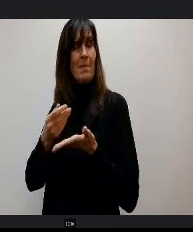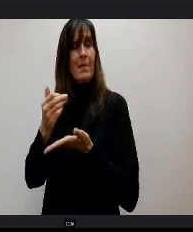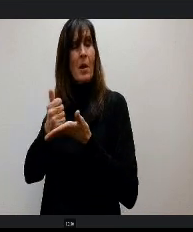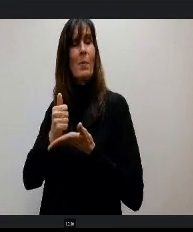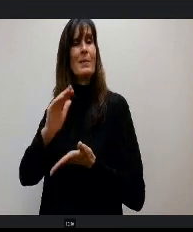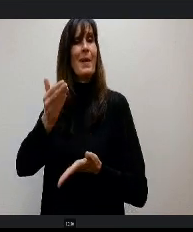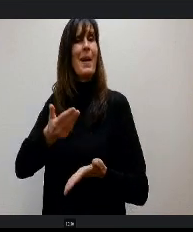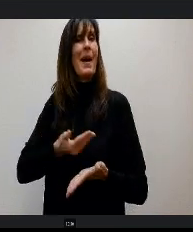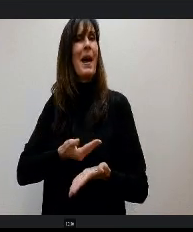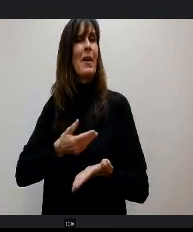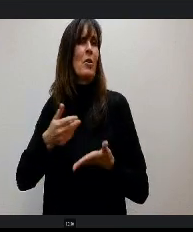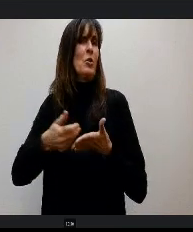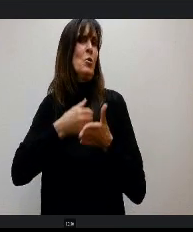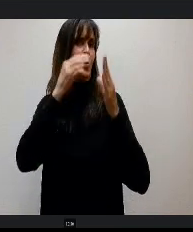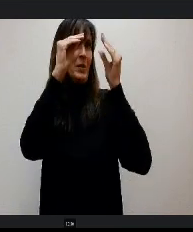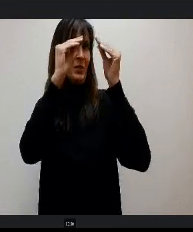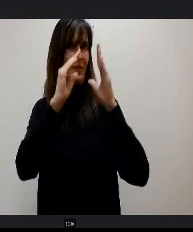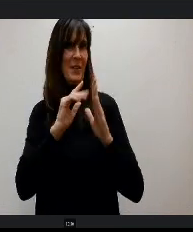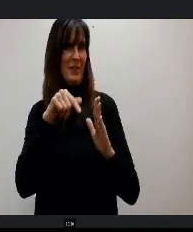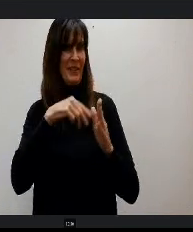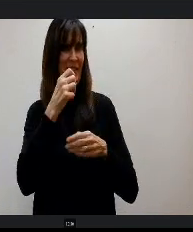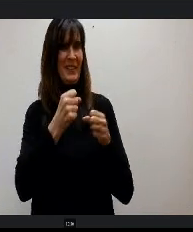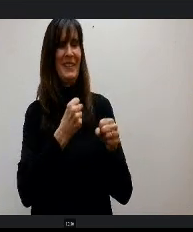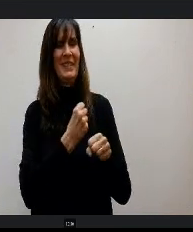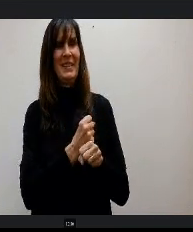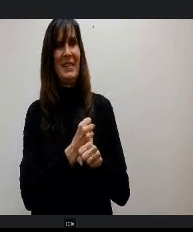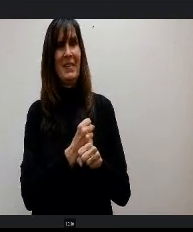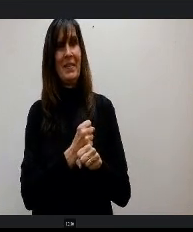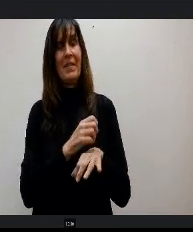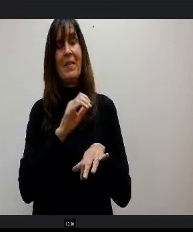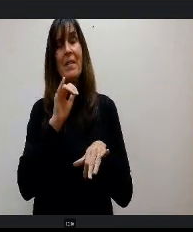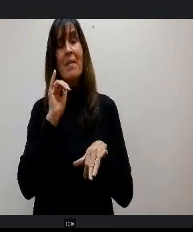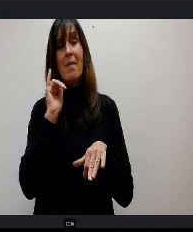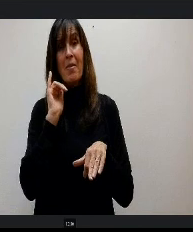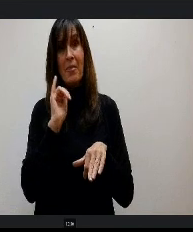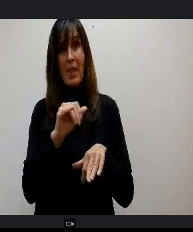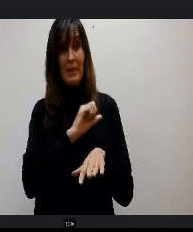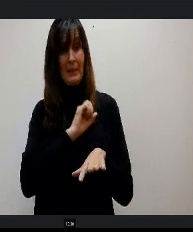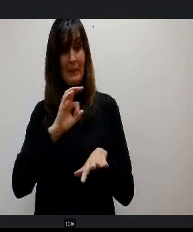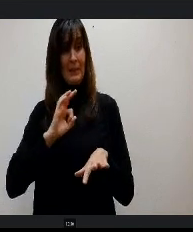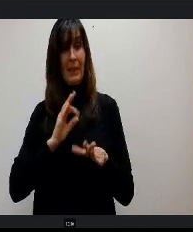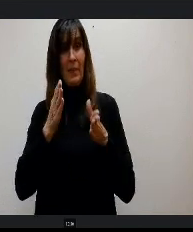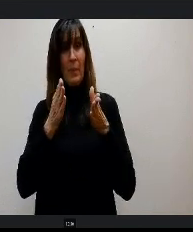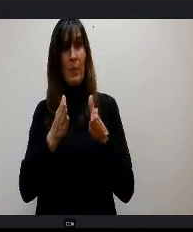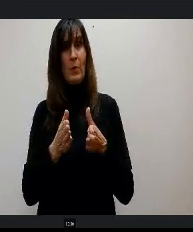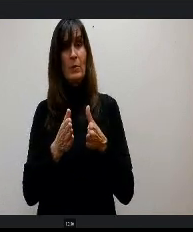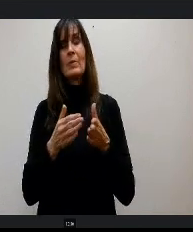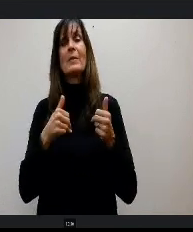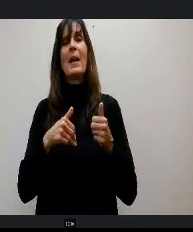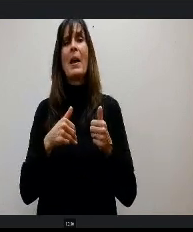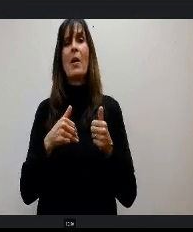an educator, a new educator this year That effort or that staff member has been working on a dream of